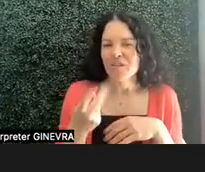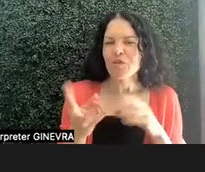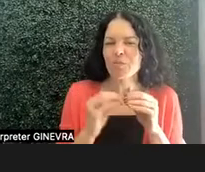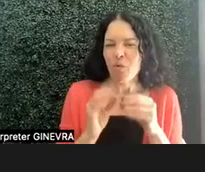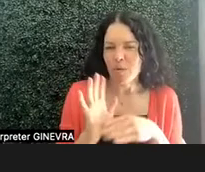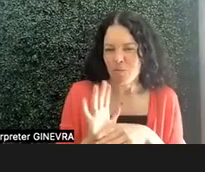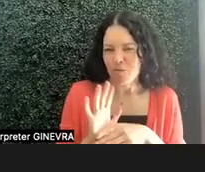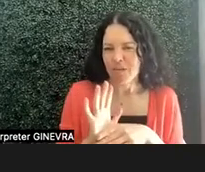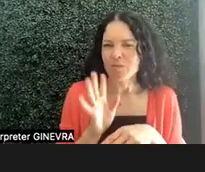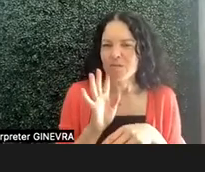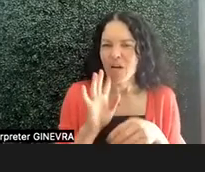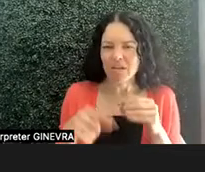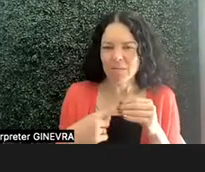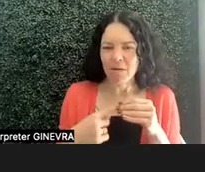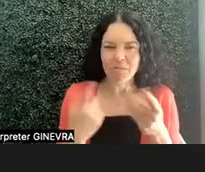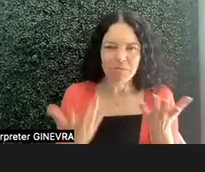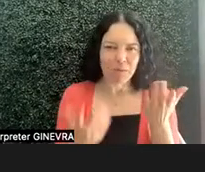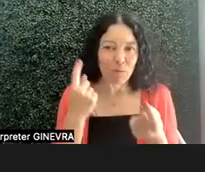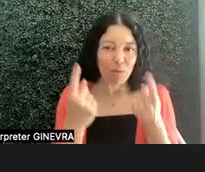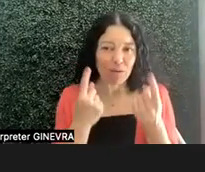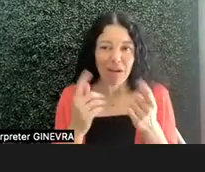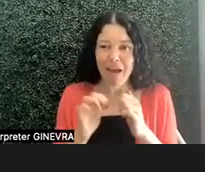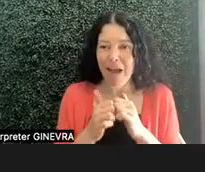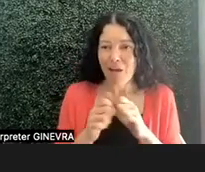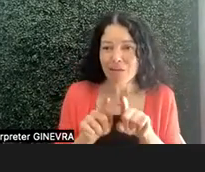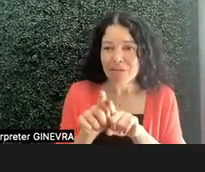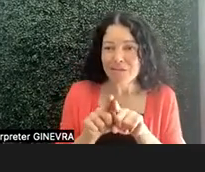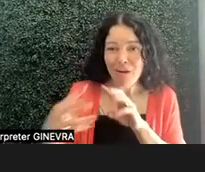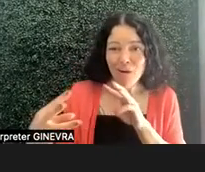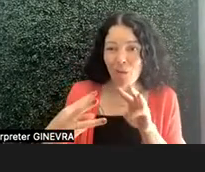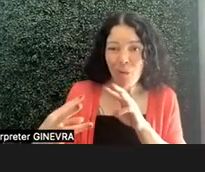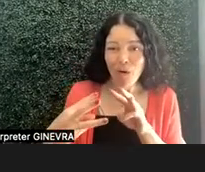You might be wondering, well, how did Star Wars, The Empire,